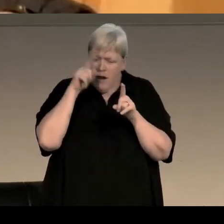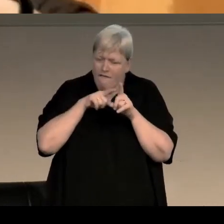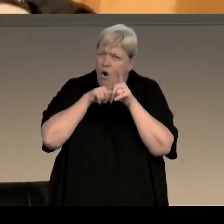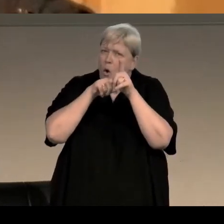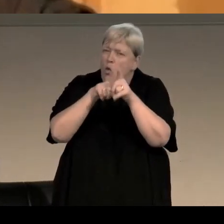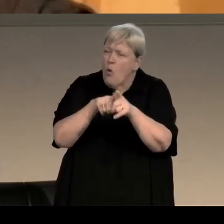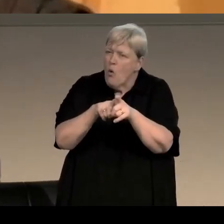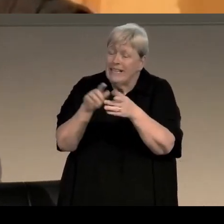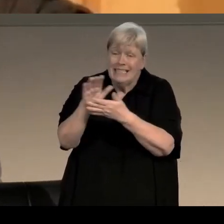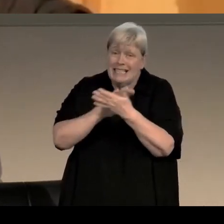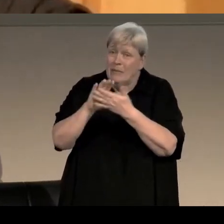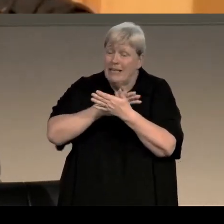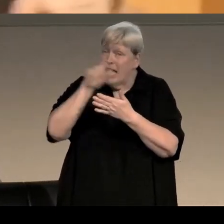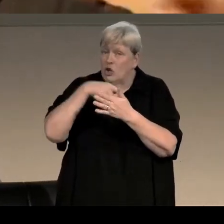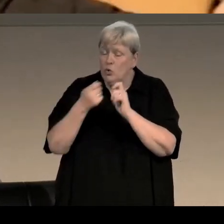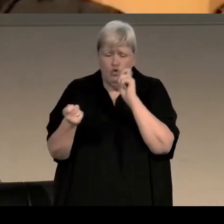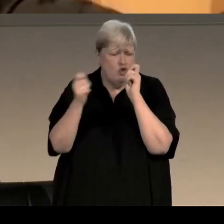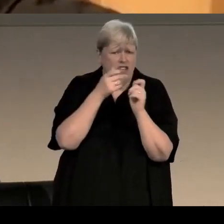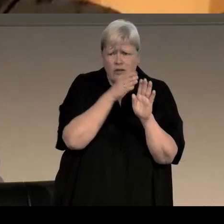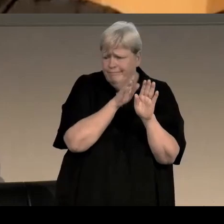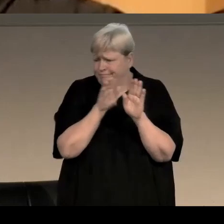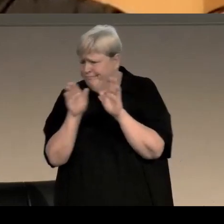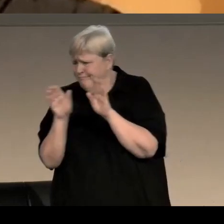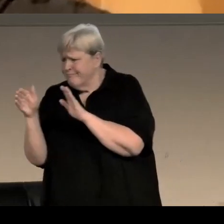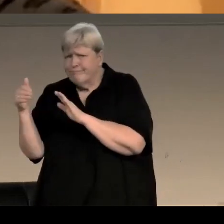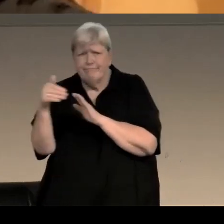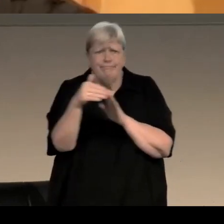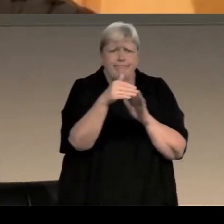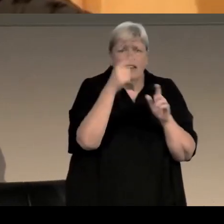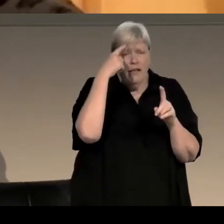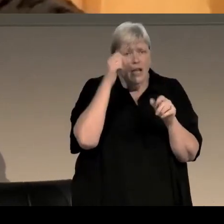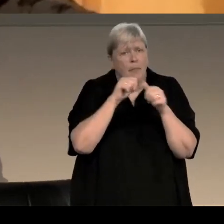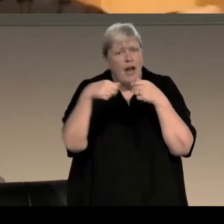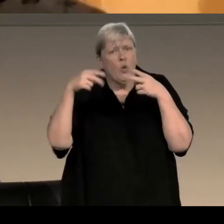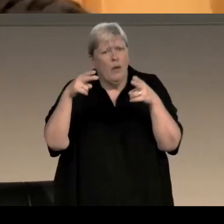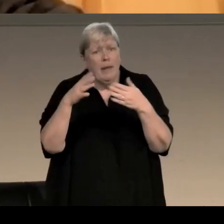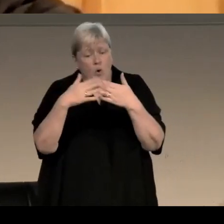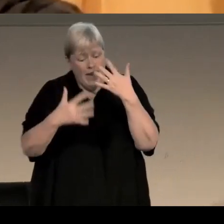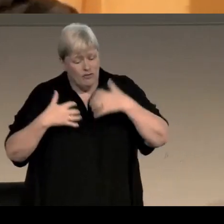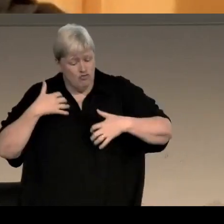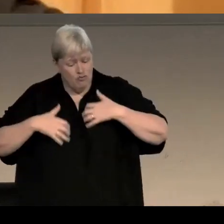and that didn't mean that I couldn't go and take a detour if I thought of a better way of doing something, or a more interesting way of achieving something,